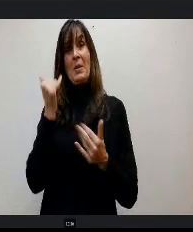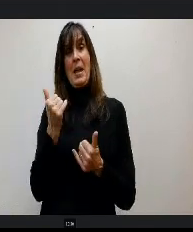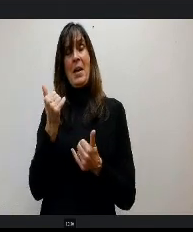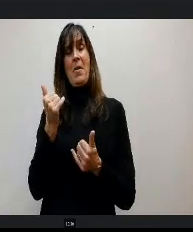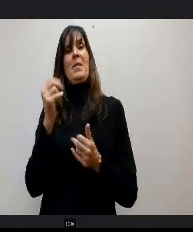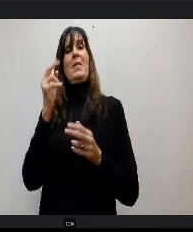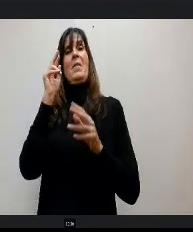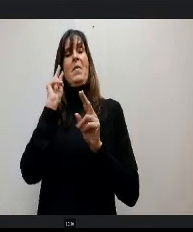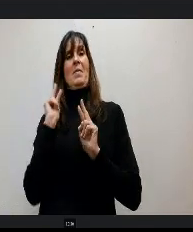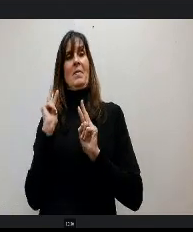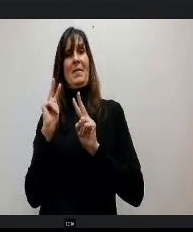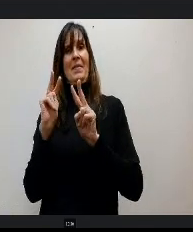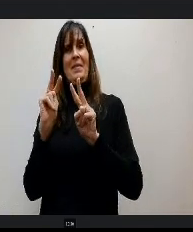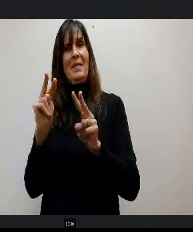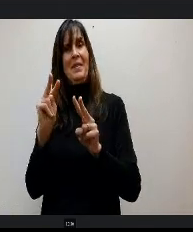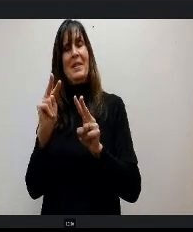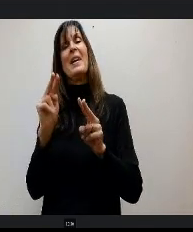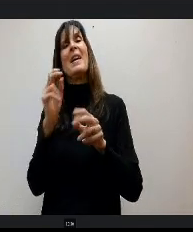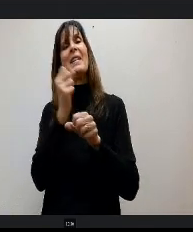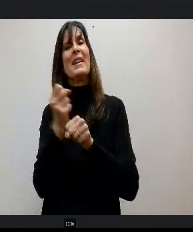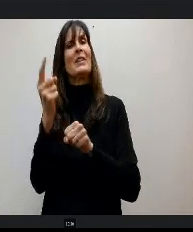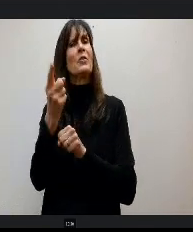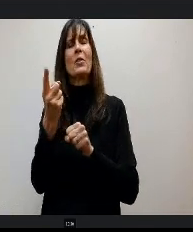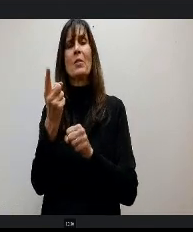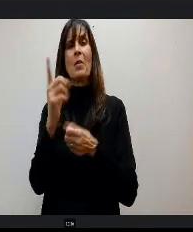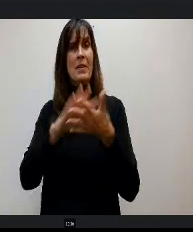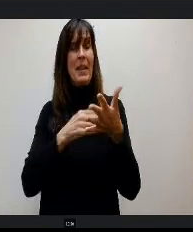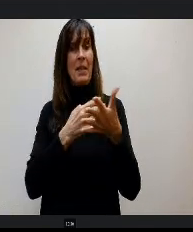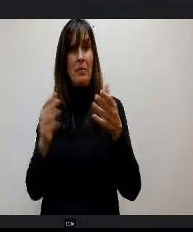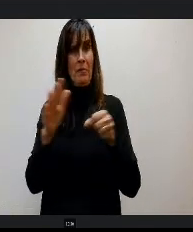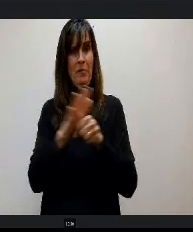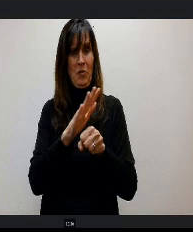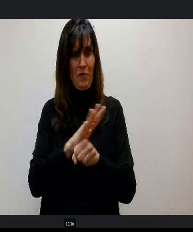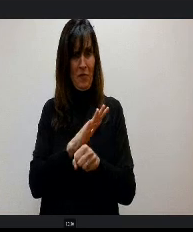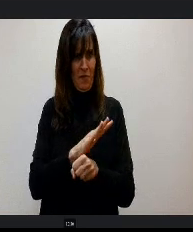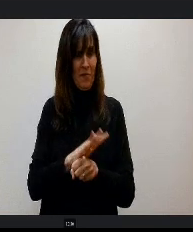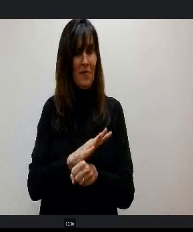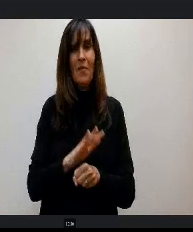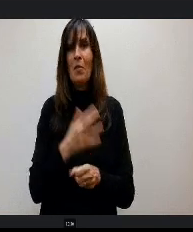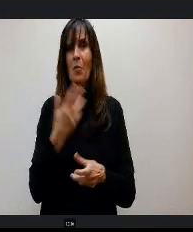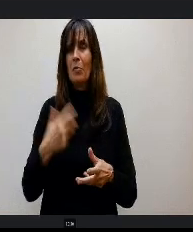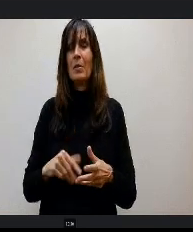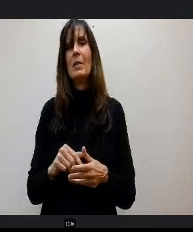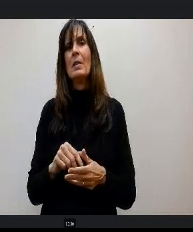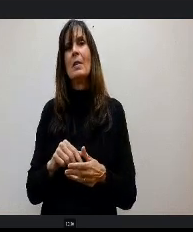next year is already opened. Our calendar fills up very quickly, so we've got over 2 50 programs already booked for next year.